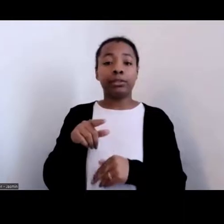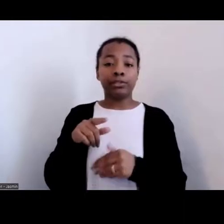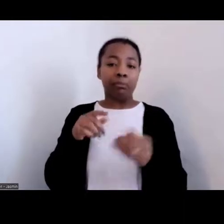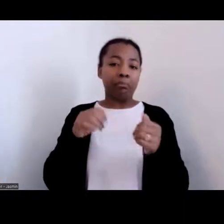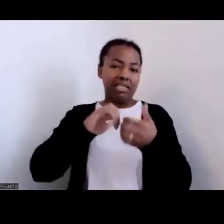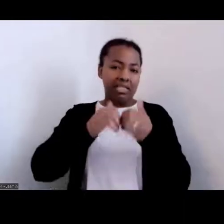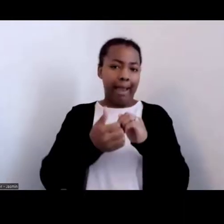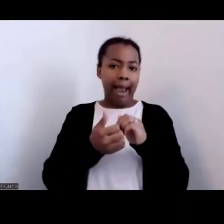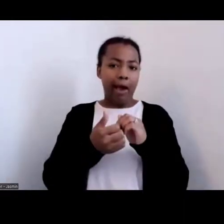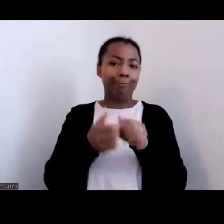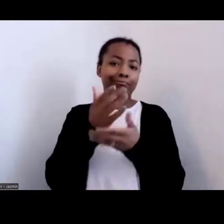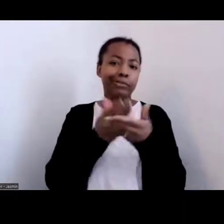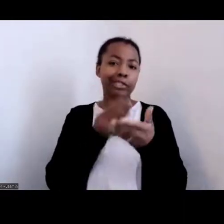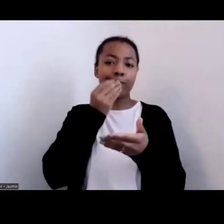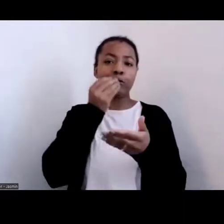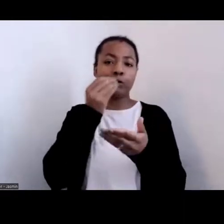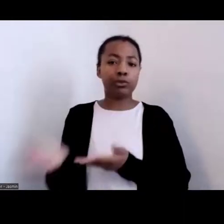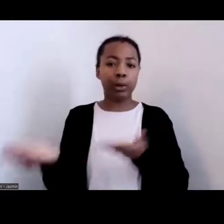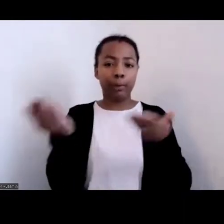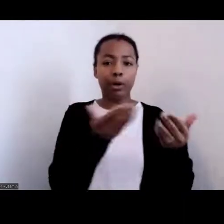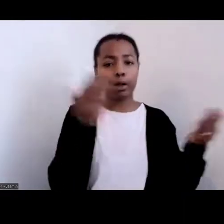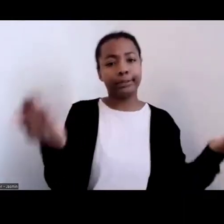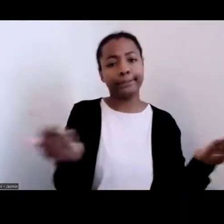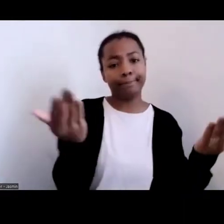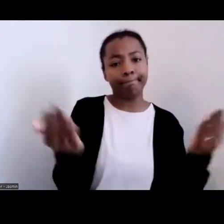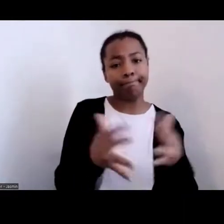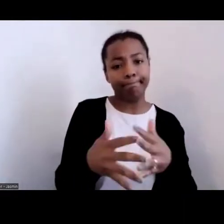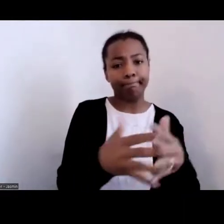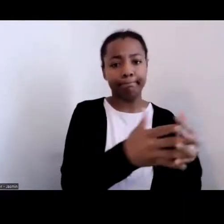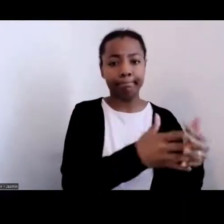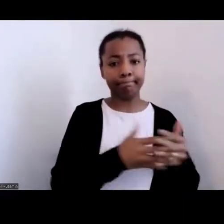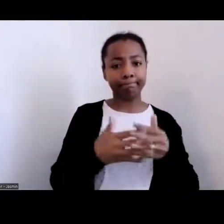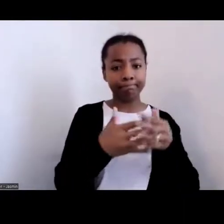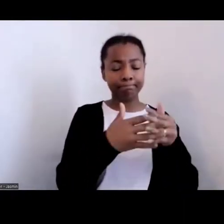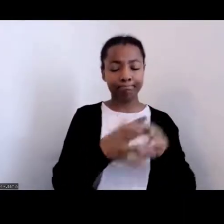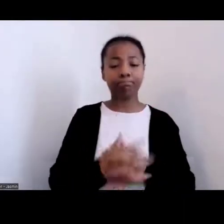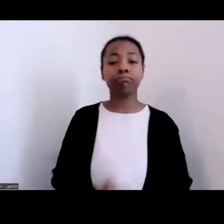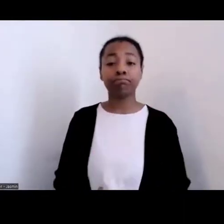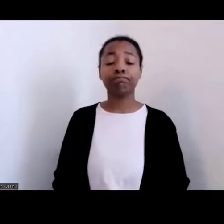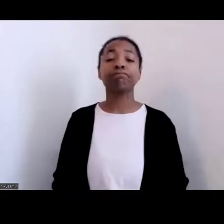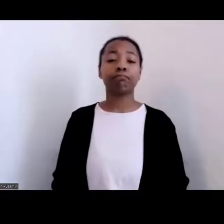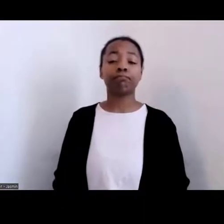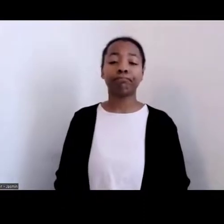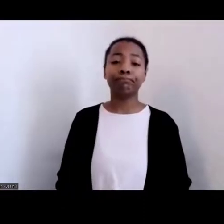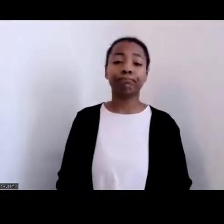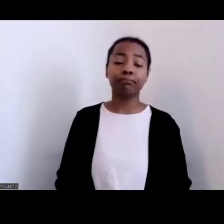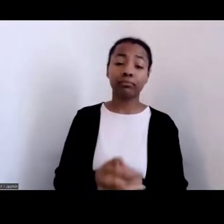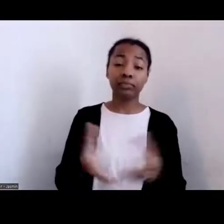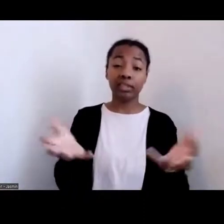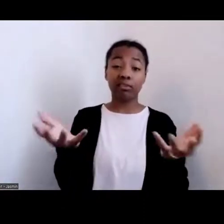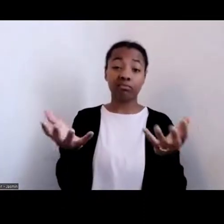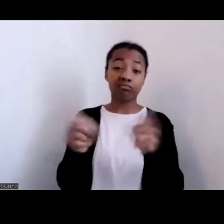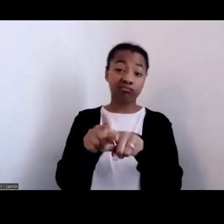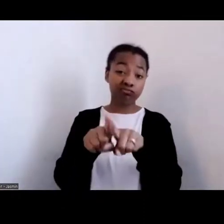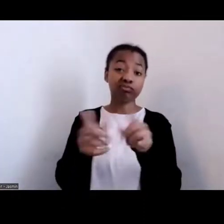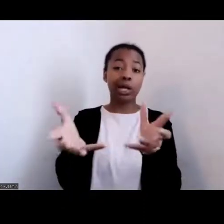You know, one of the things I want to say early on is that there was a relationship between indigenous people in this